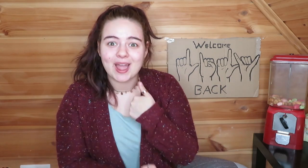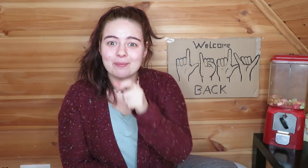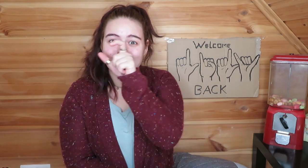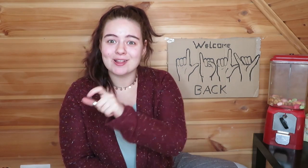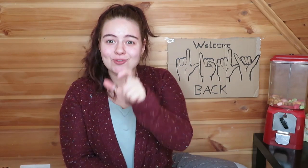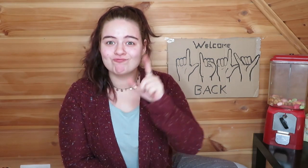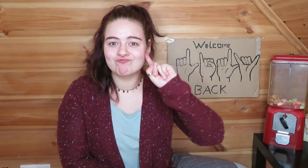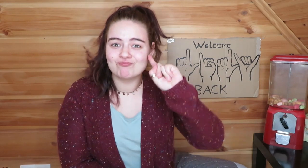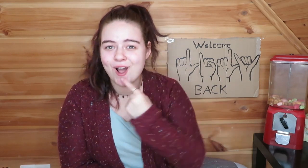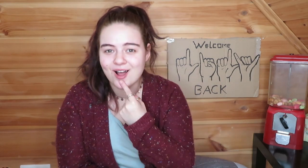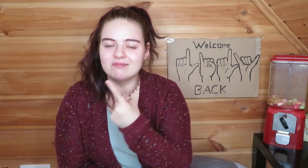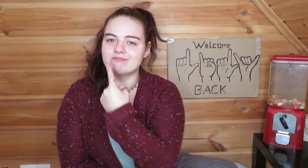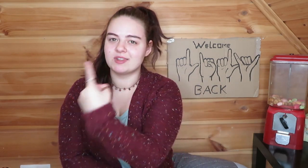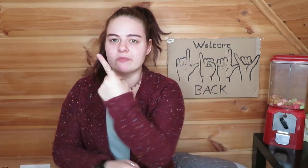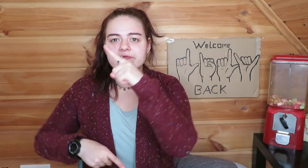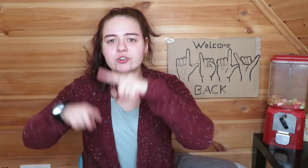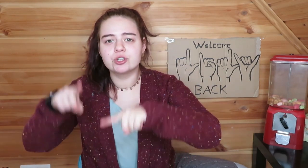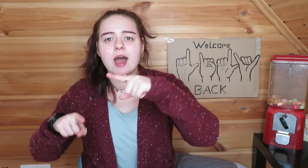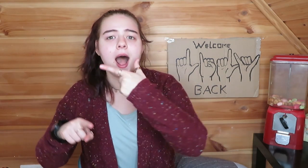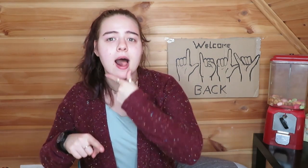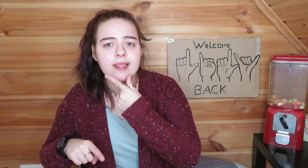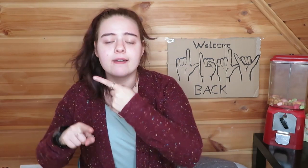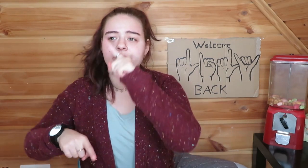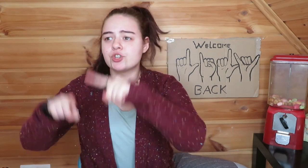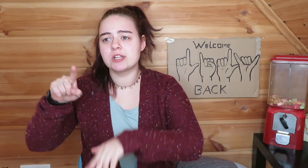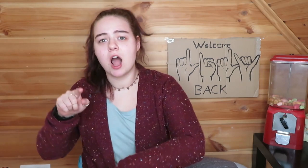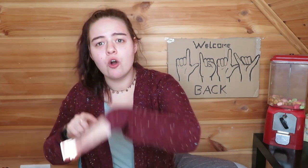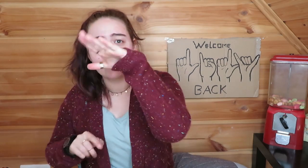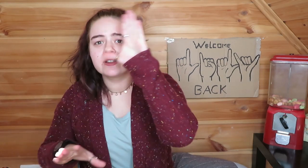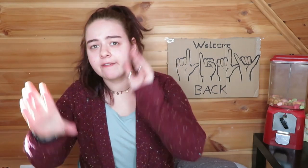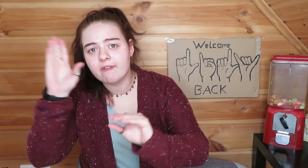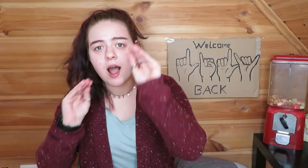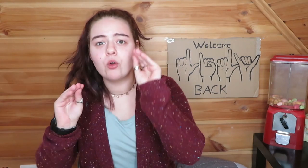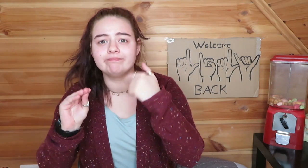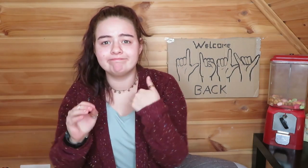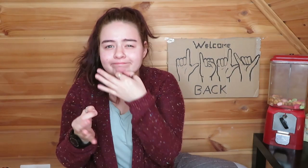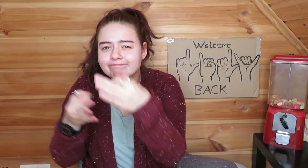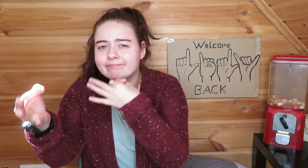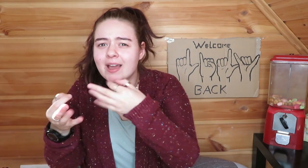I am going to ask deaf people of different ages, who grew up diffferently and made different life experiences,